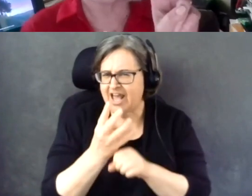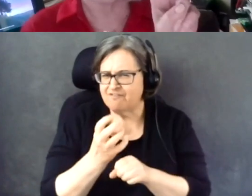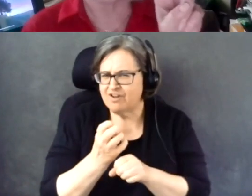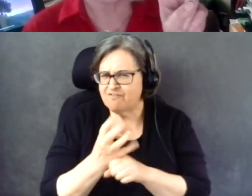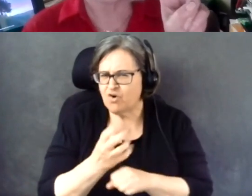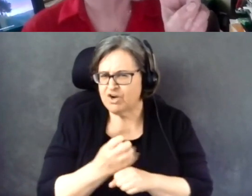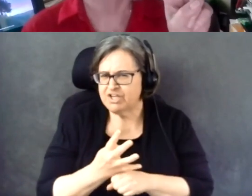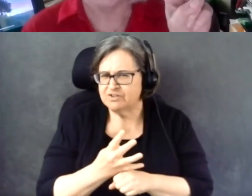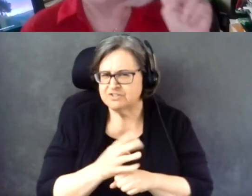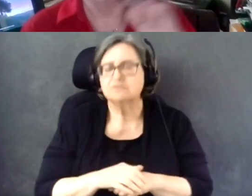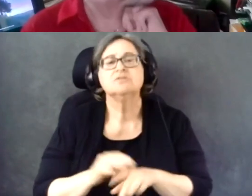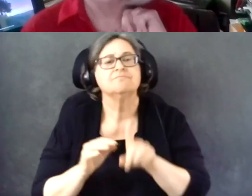Every two years.